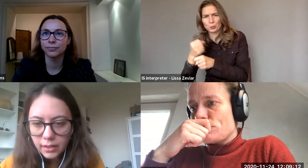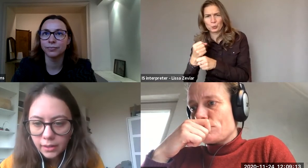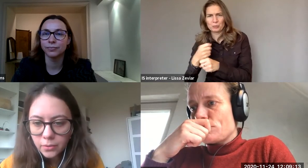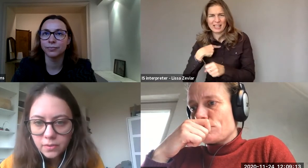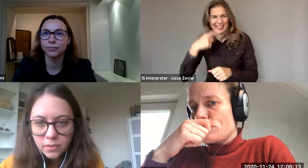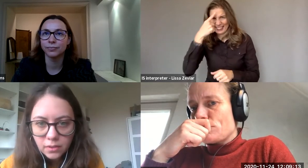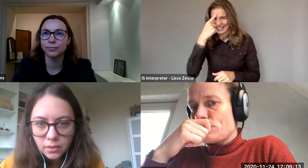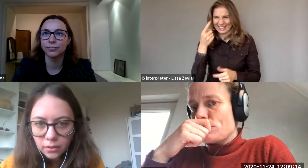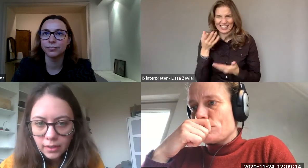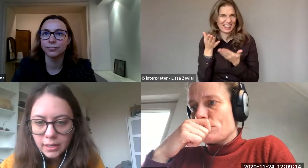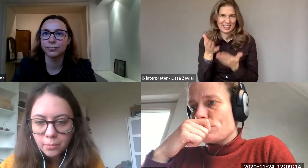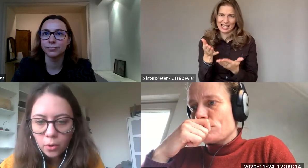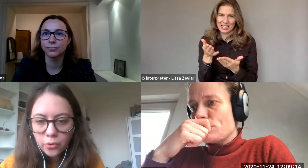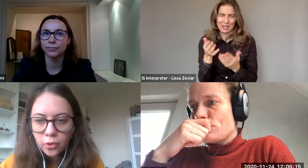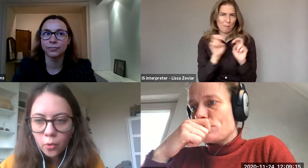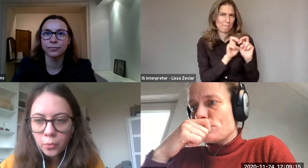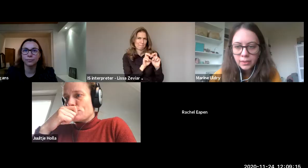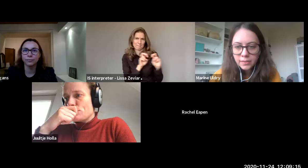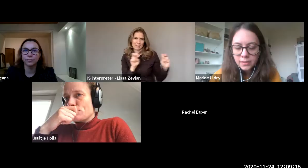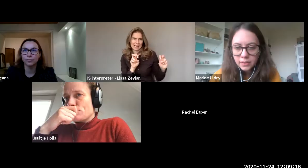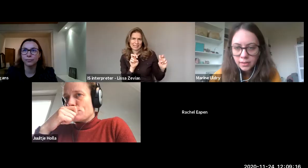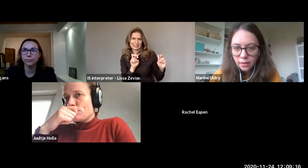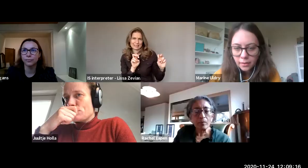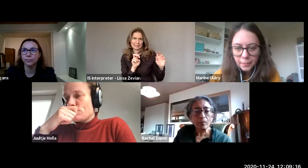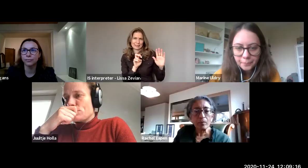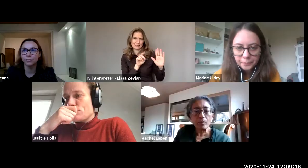Yeah, I don't see her anymore, we'll have to see